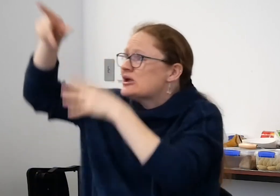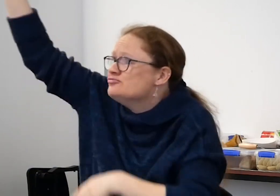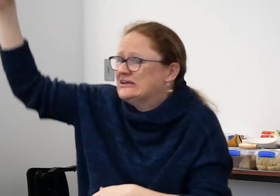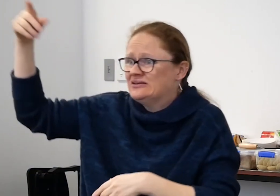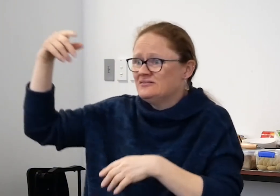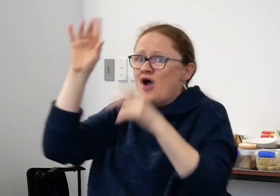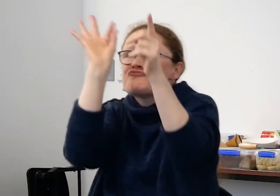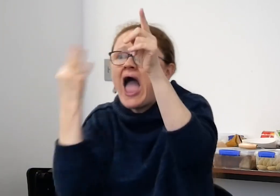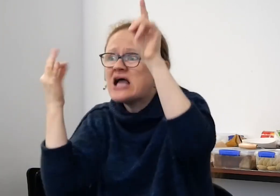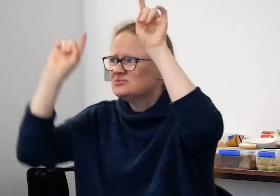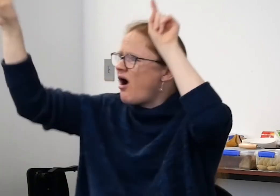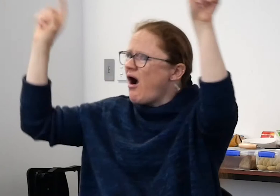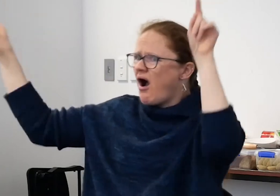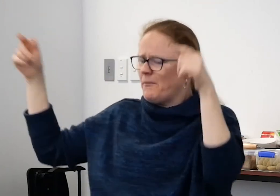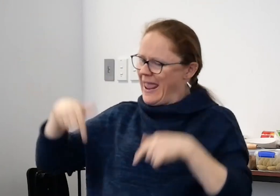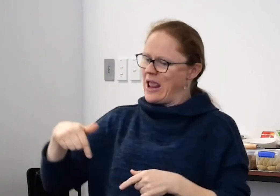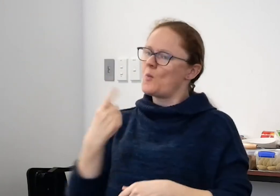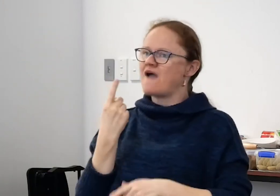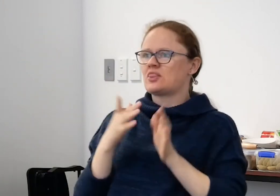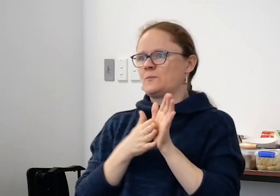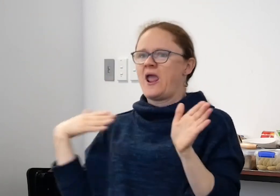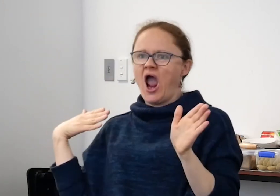in America, in France, in other countries.